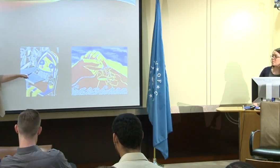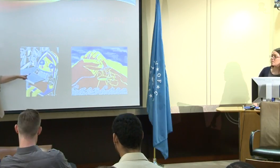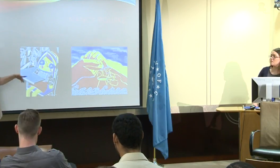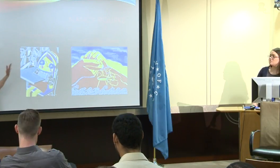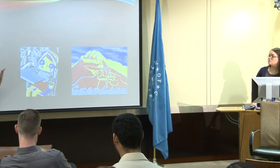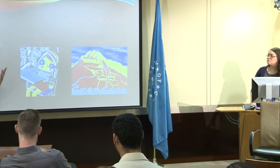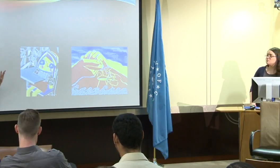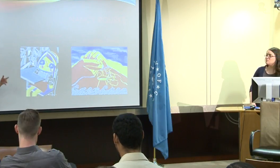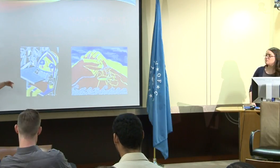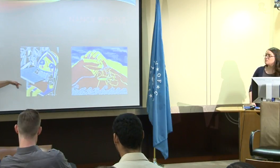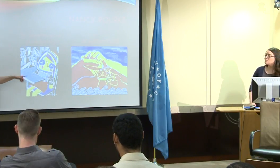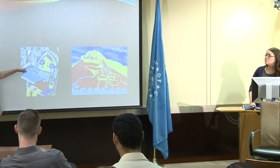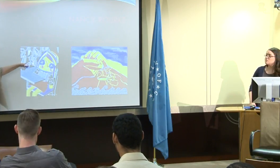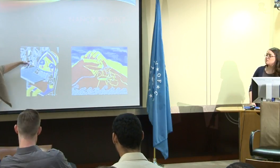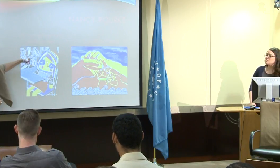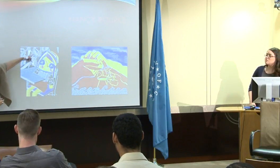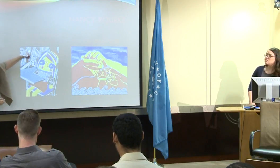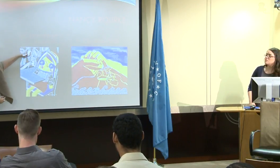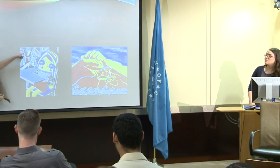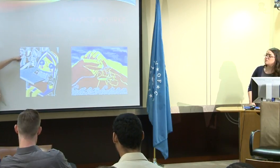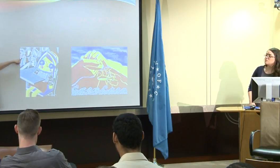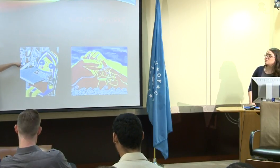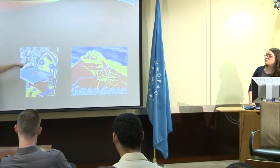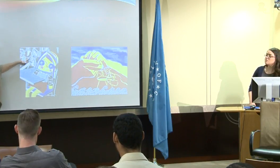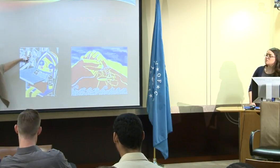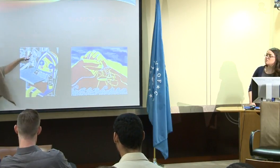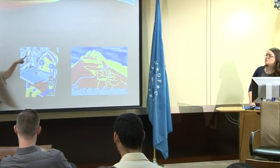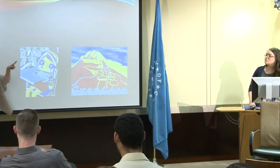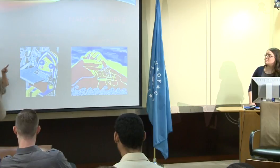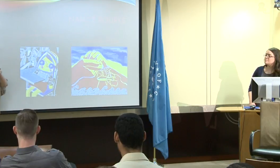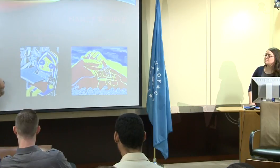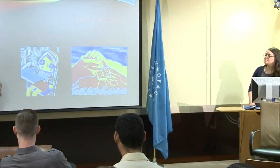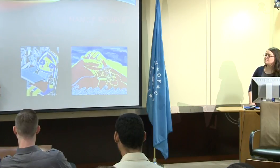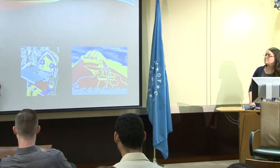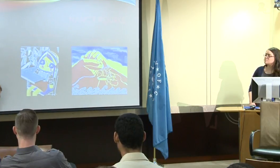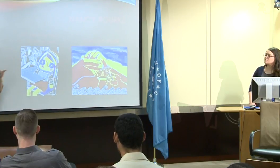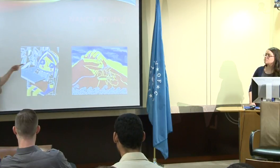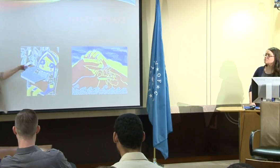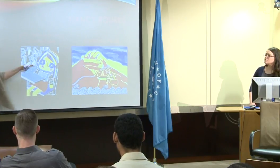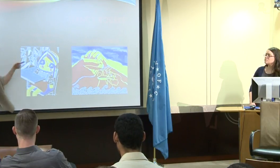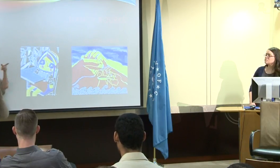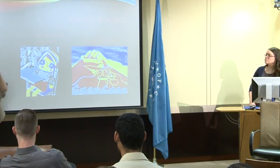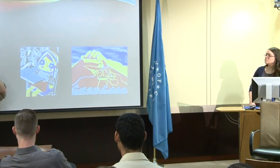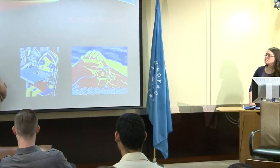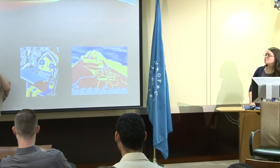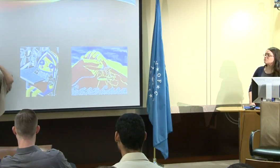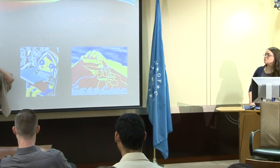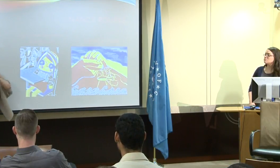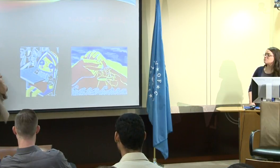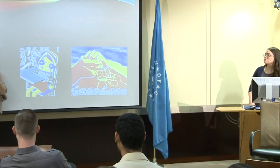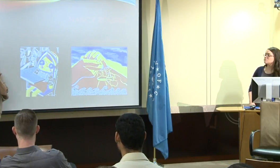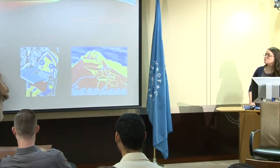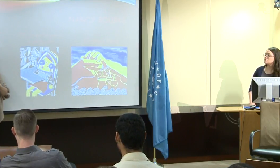and the ear piece is falling out? So this is her depiction of the hearing community.